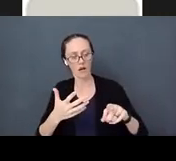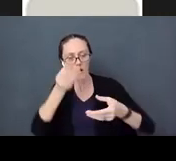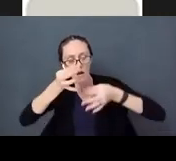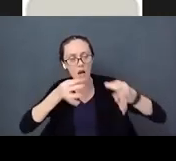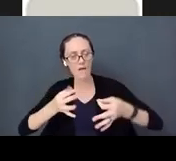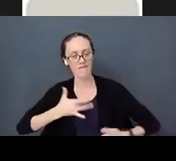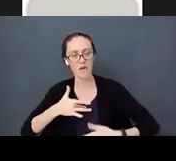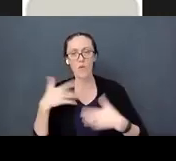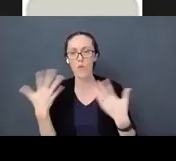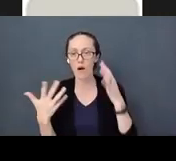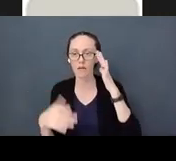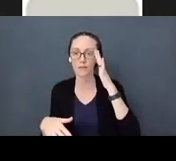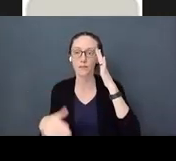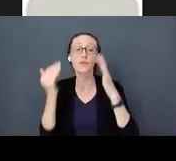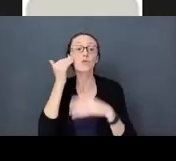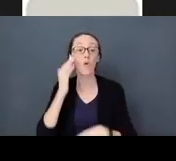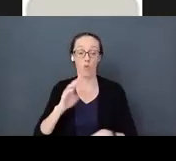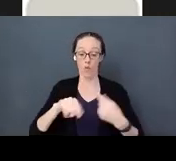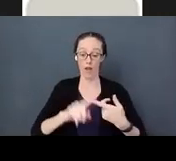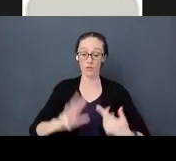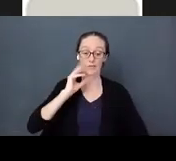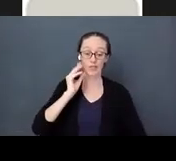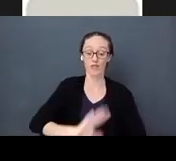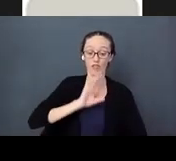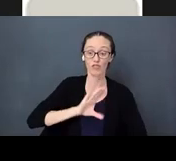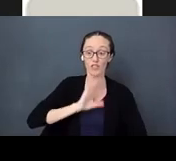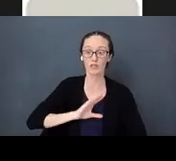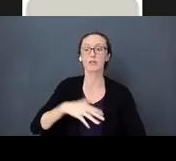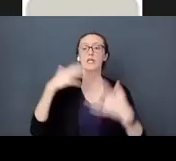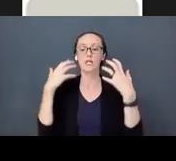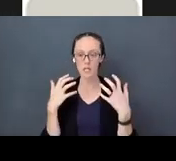When you get frustrated or angry, I turn into a little green monster when I am driving my car.